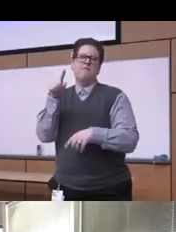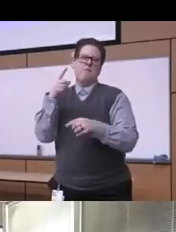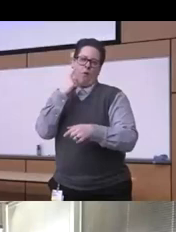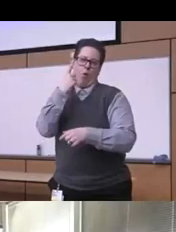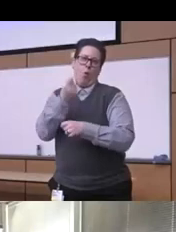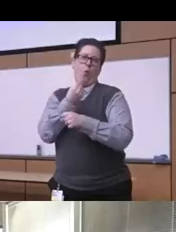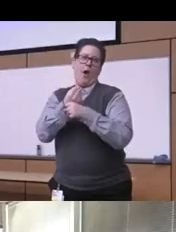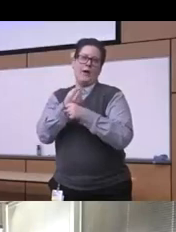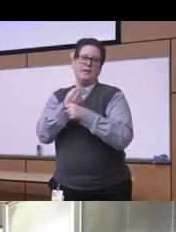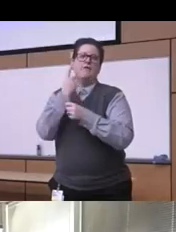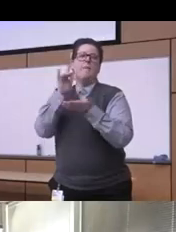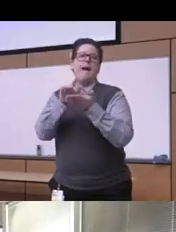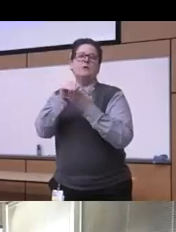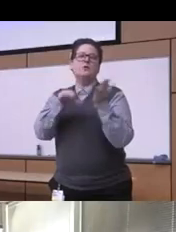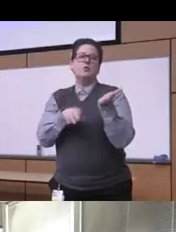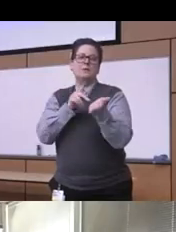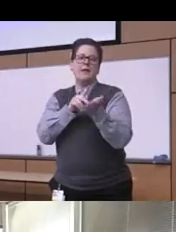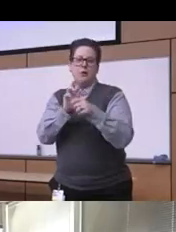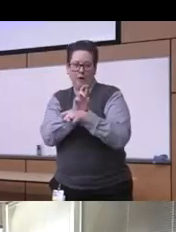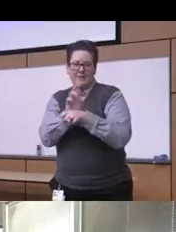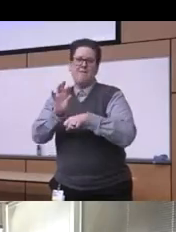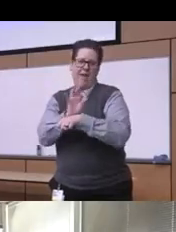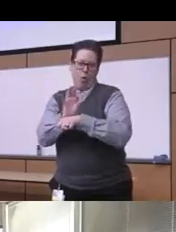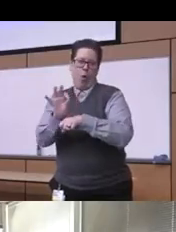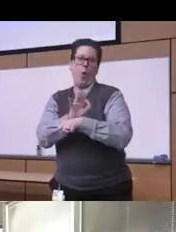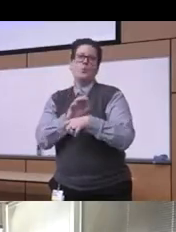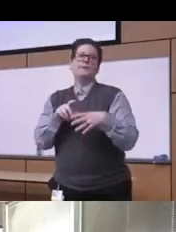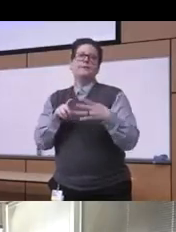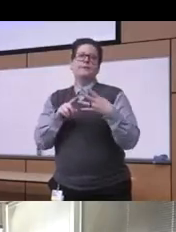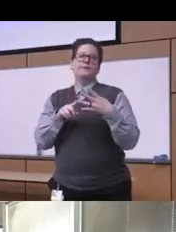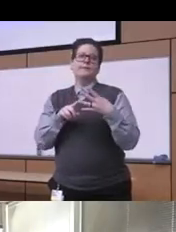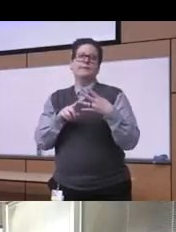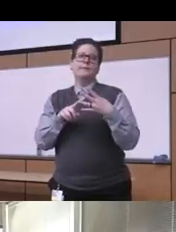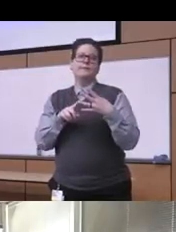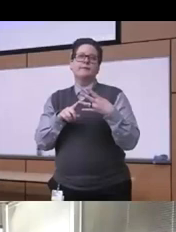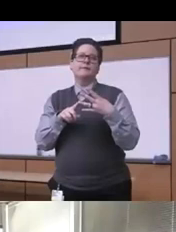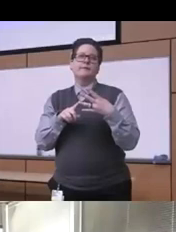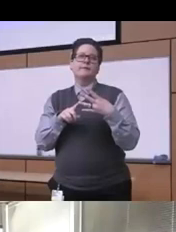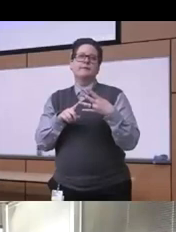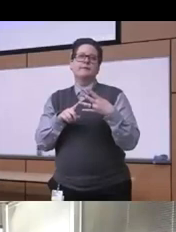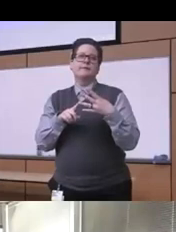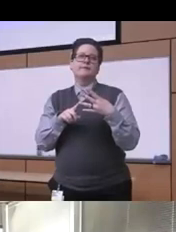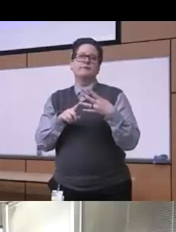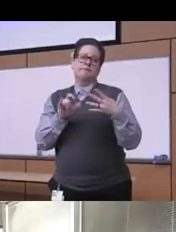for Med students Psychiatry residents and follows and uh Behavior who are interested in what really